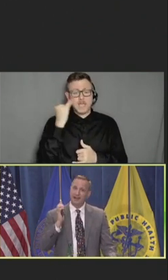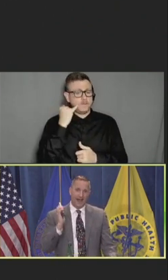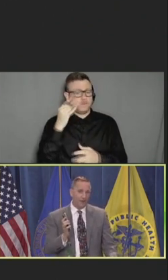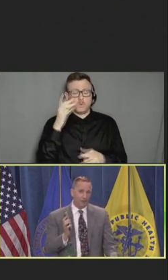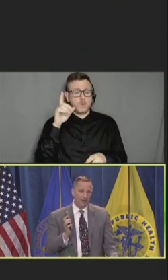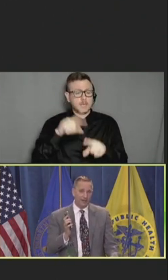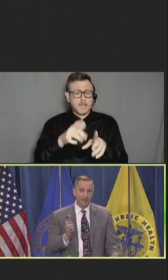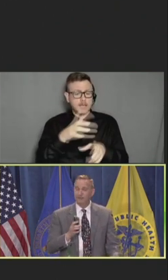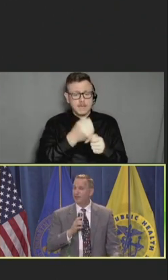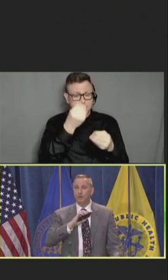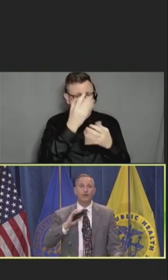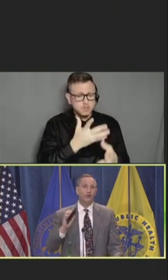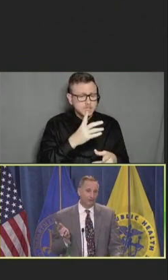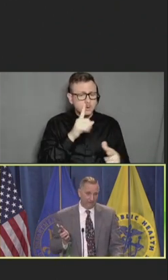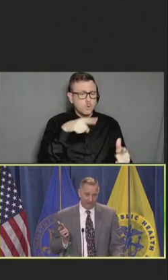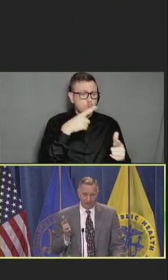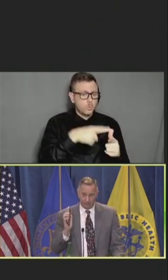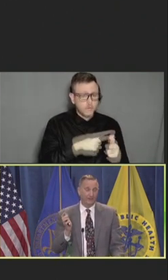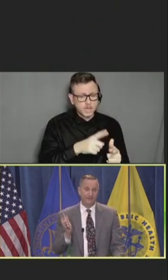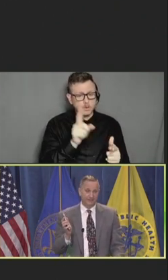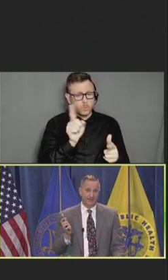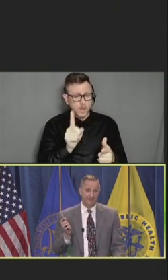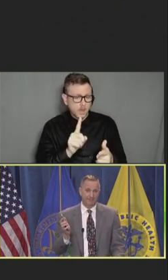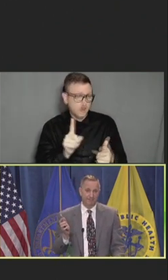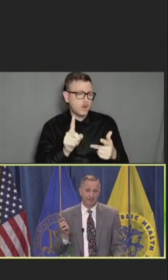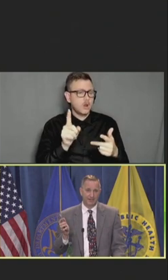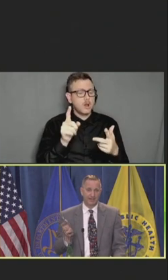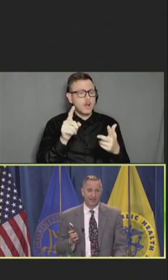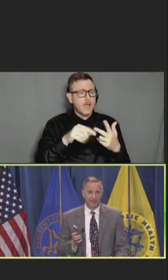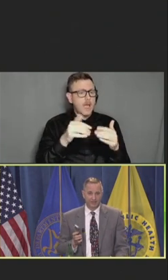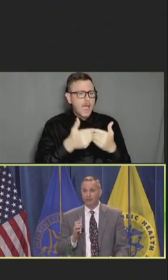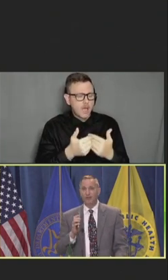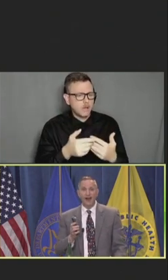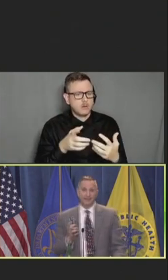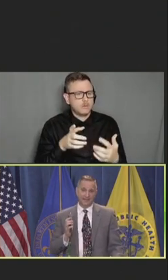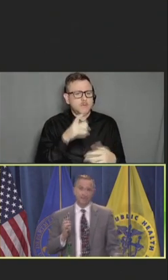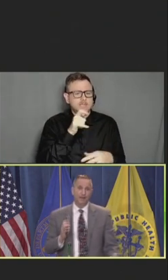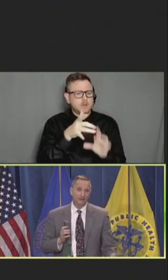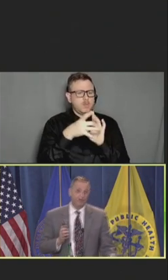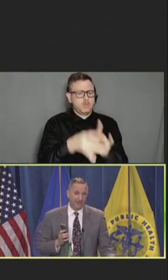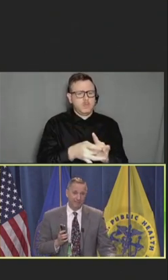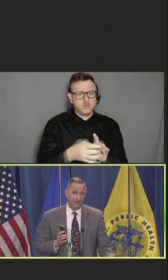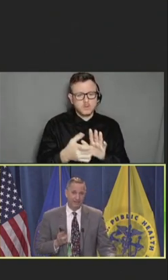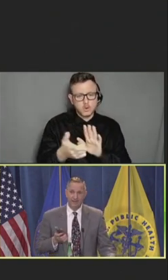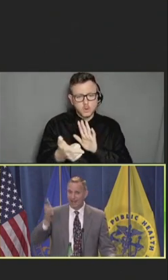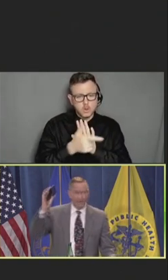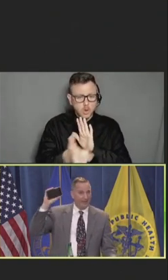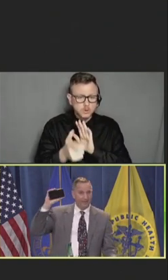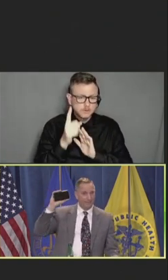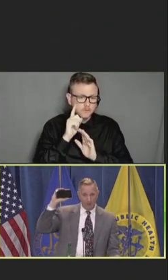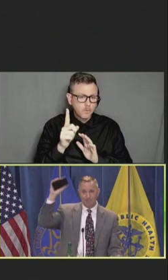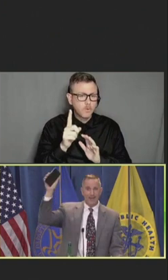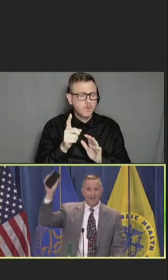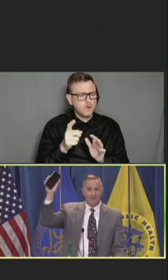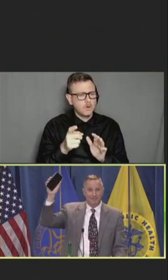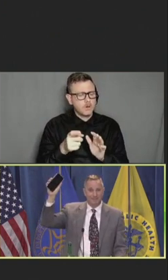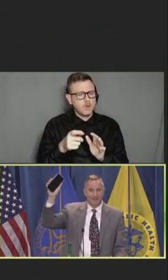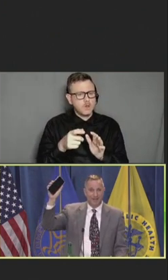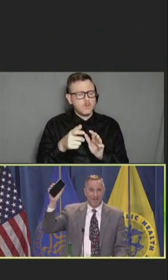you want it, then you are irrelevant to them. There are laws against patient abandonment and yet we abandon them.